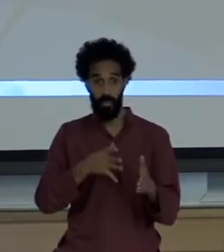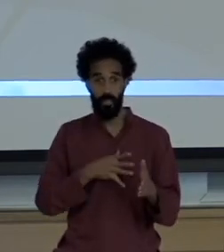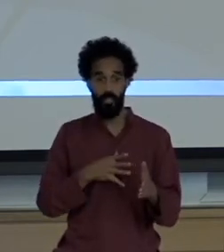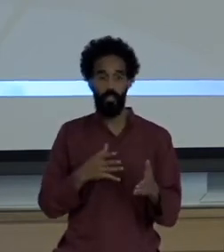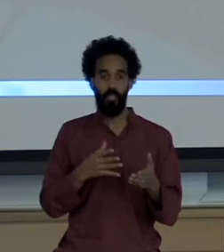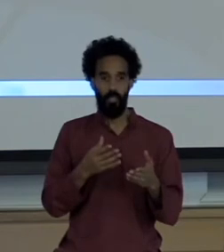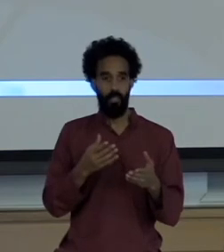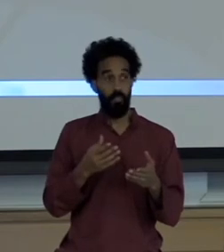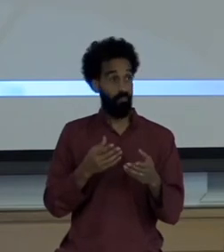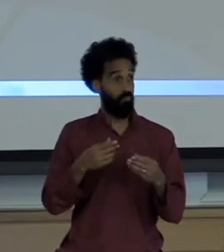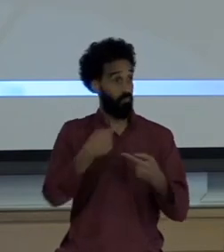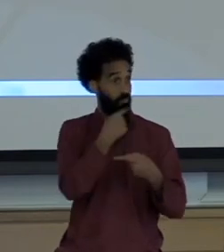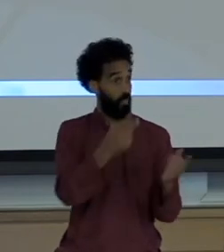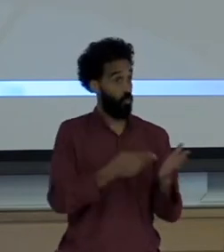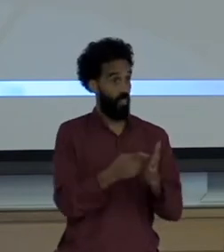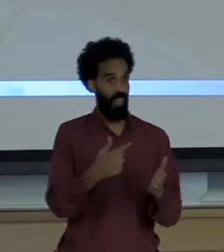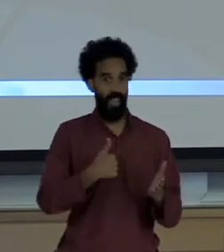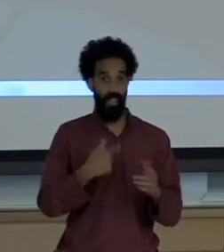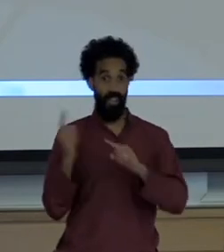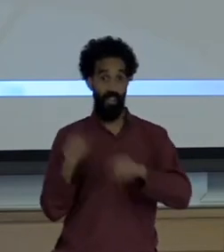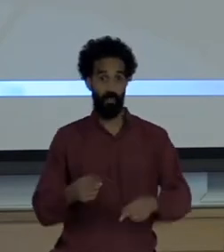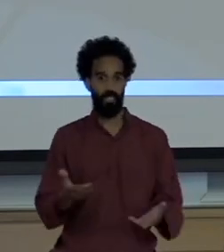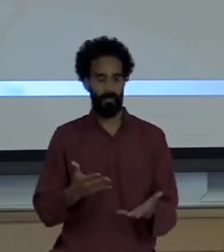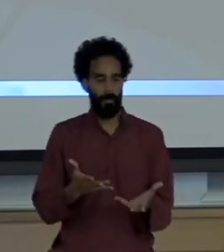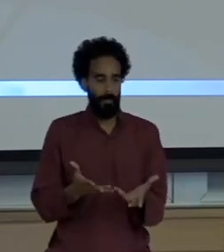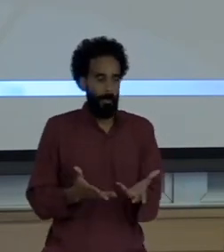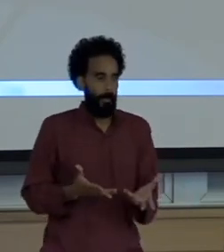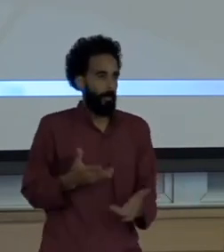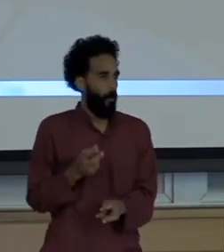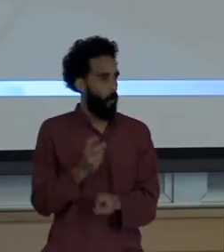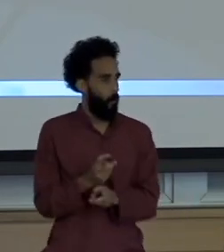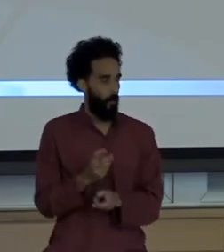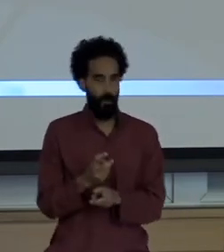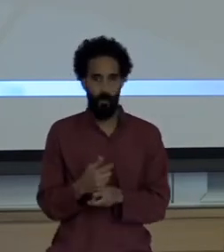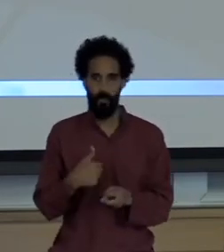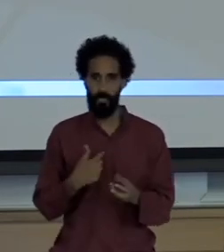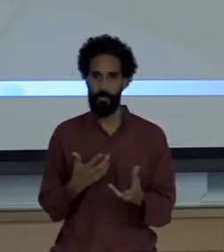And I Knew I'd be among